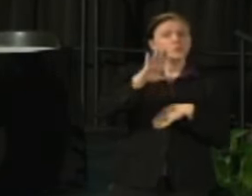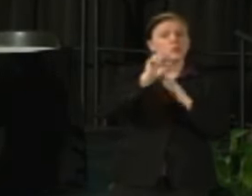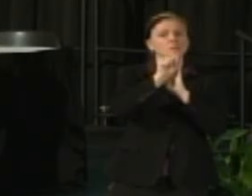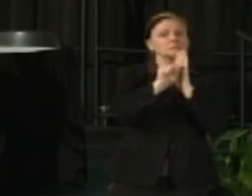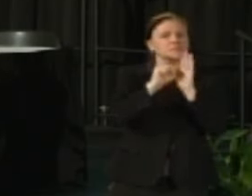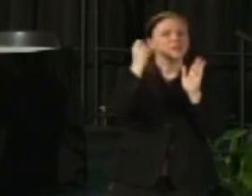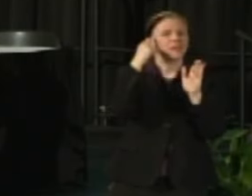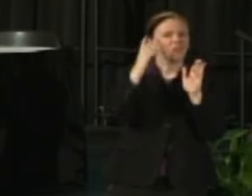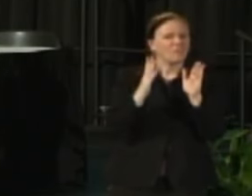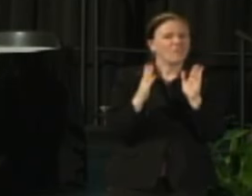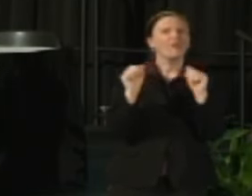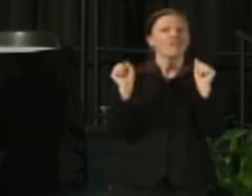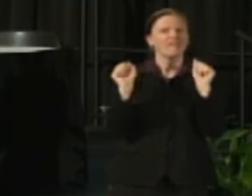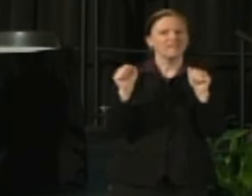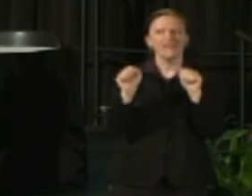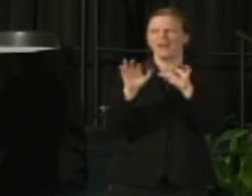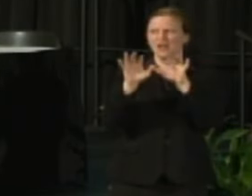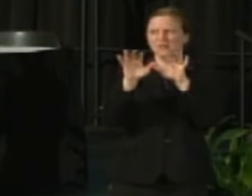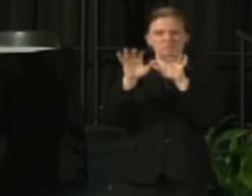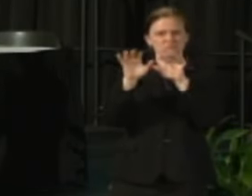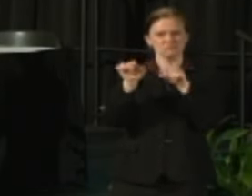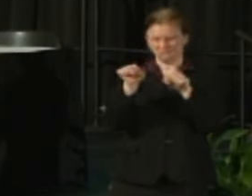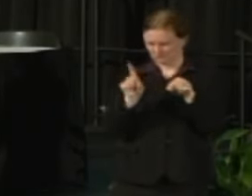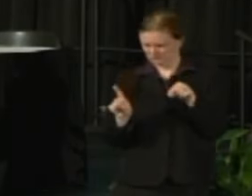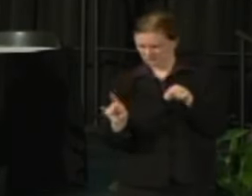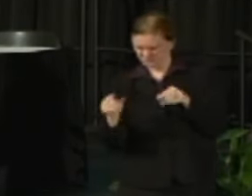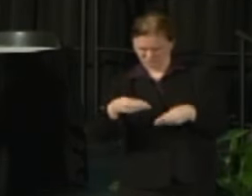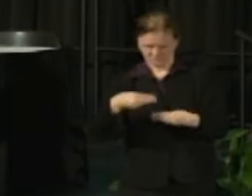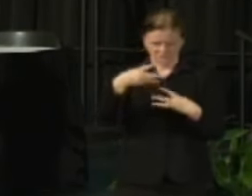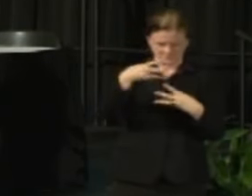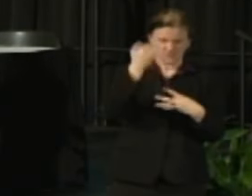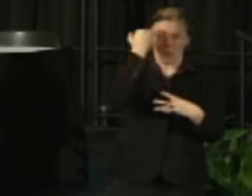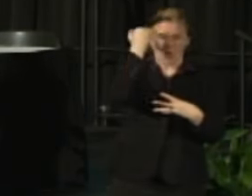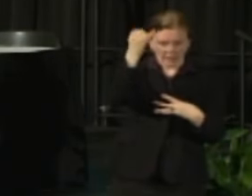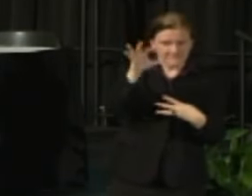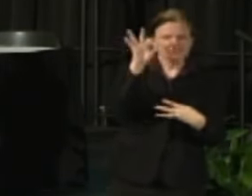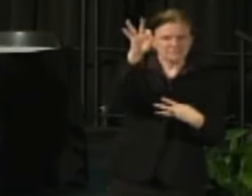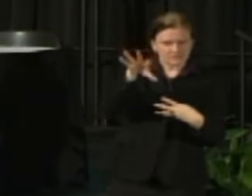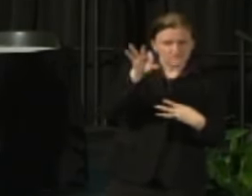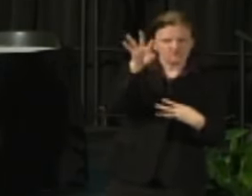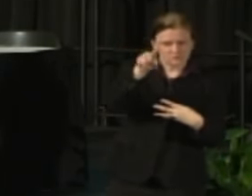We'll actually have a PDF formatted presentation up either later today or tomorrow